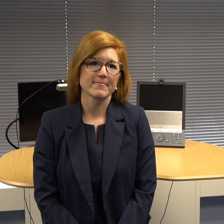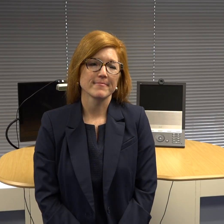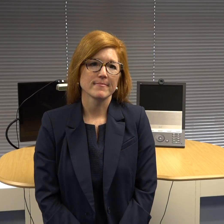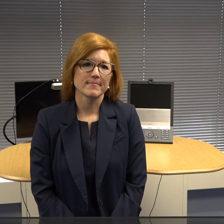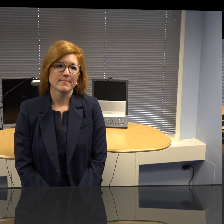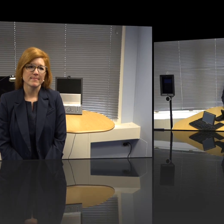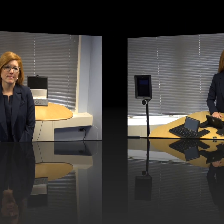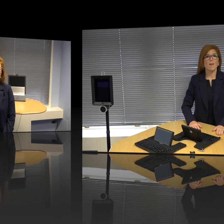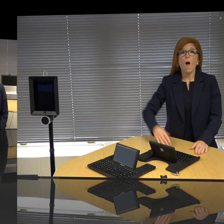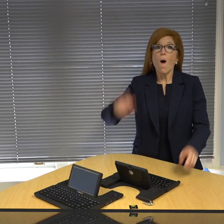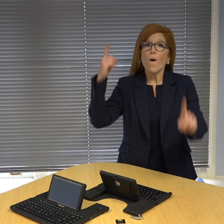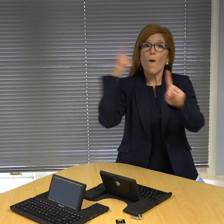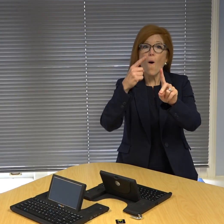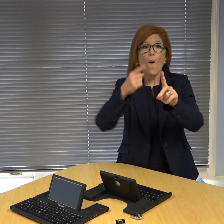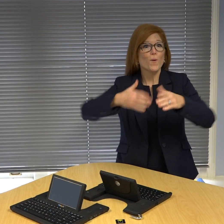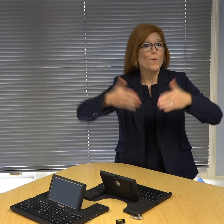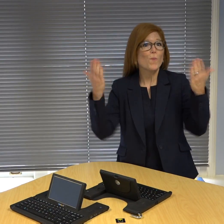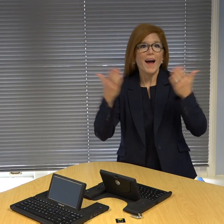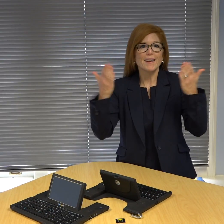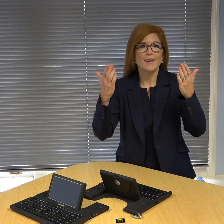communications.